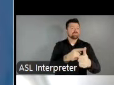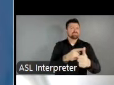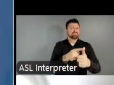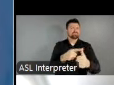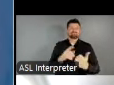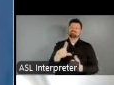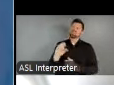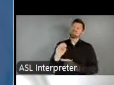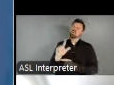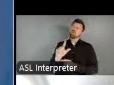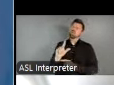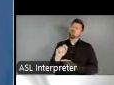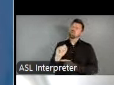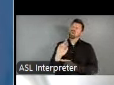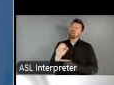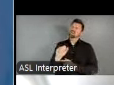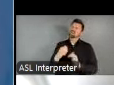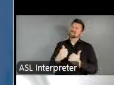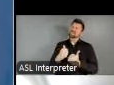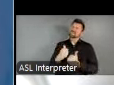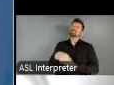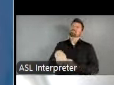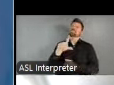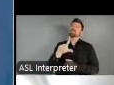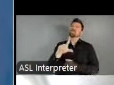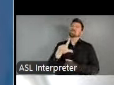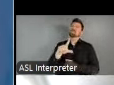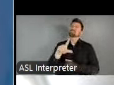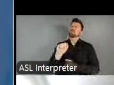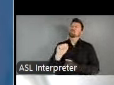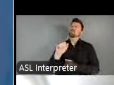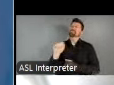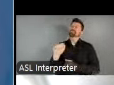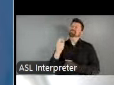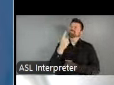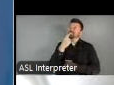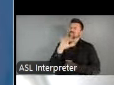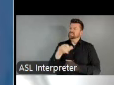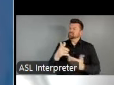agency? And I will turn the mic over to Eleanor Billington, our Civic Partnerships Manager,